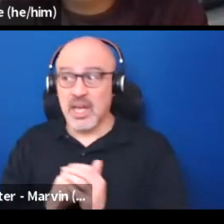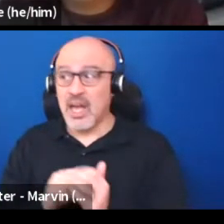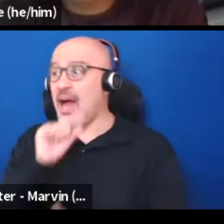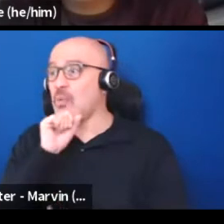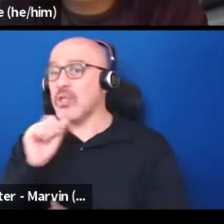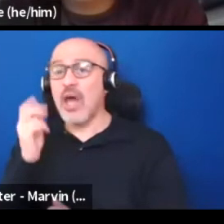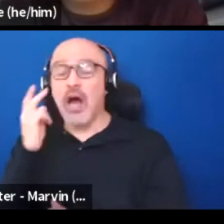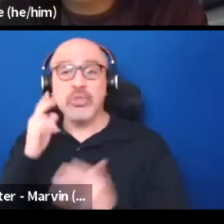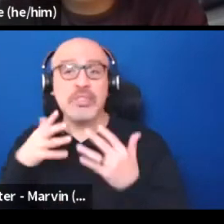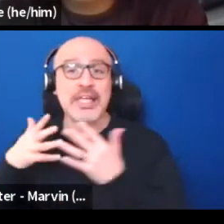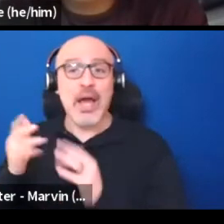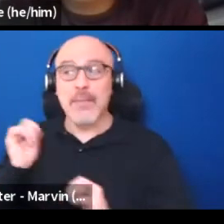that's really invested in new work